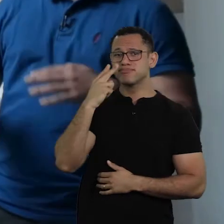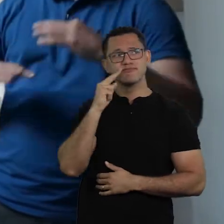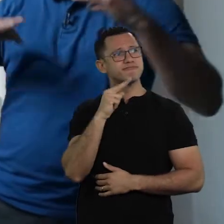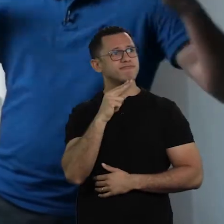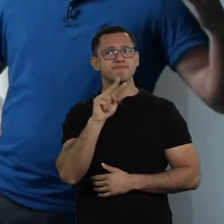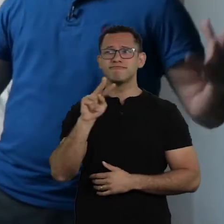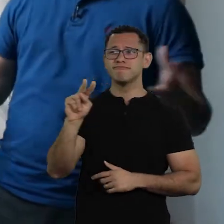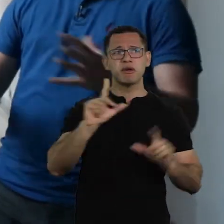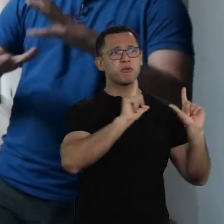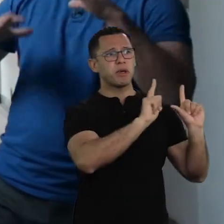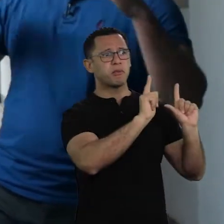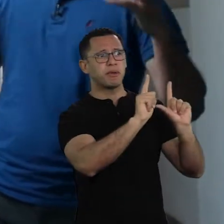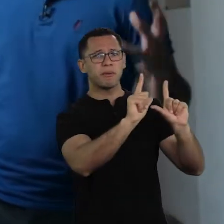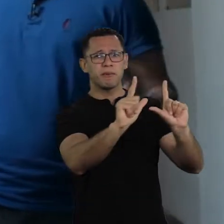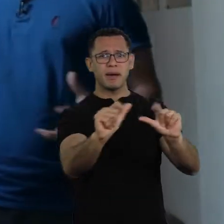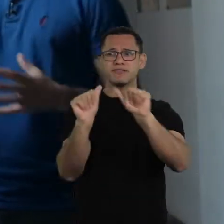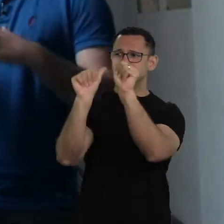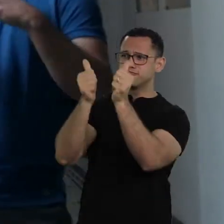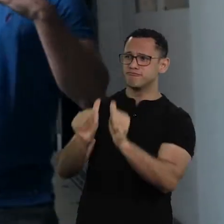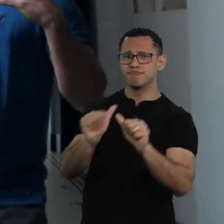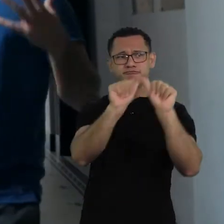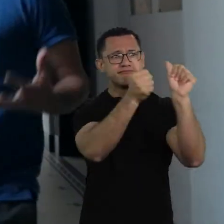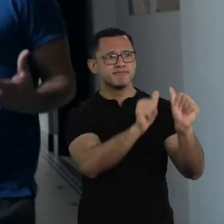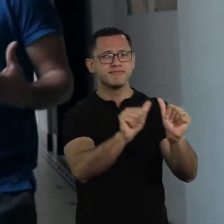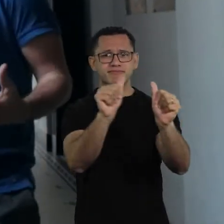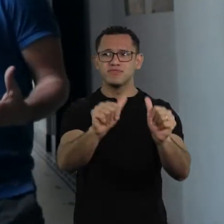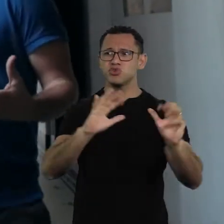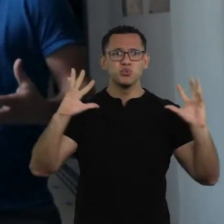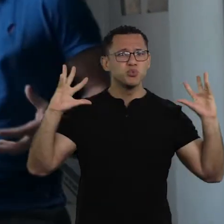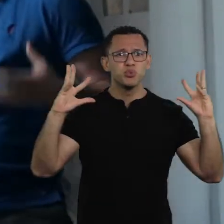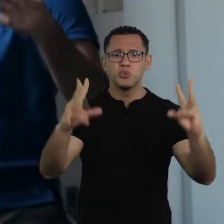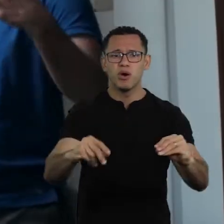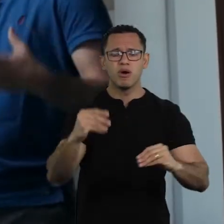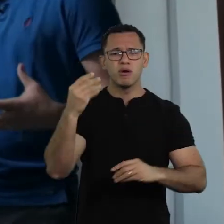with so many pictures and statues of white men